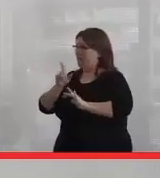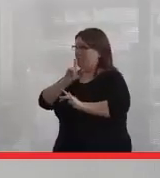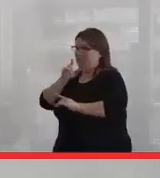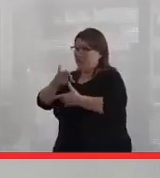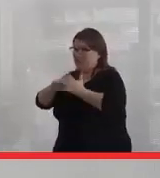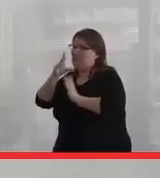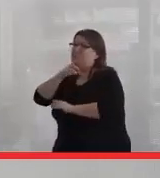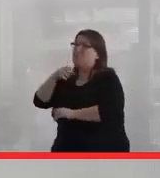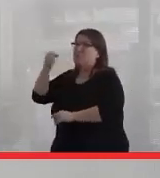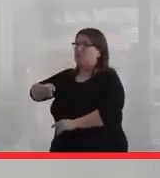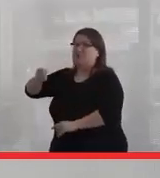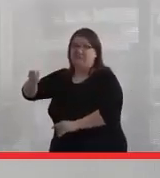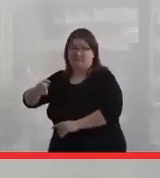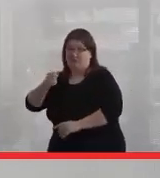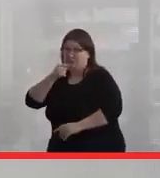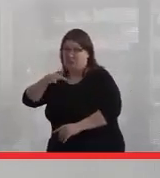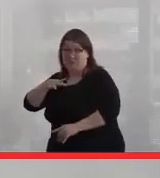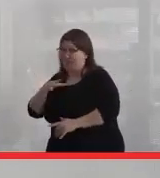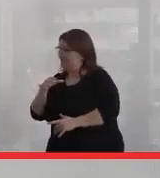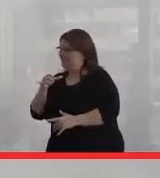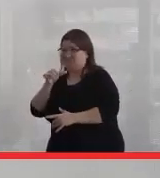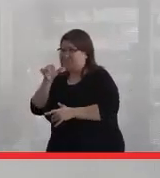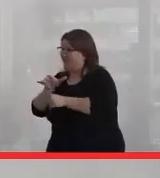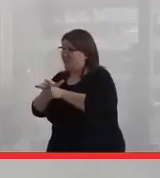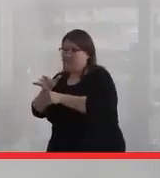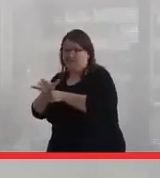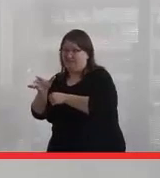with those qualifications at the time we were looking for a clan mother.